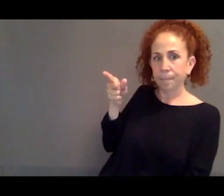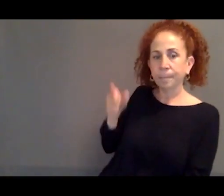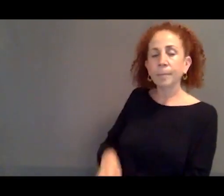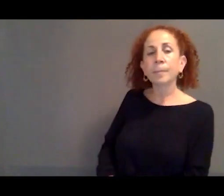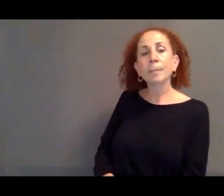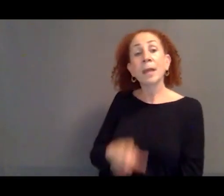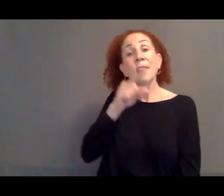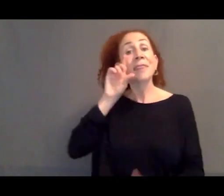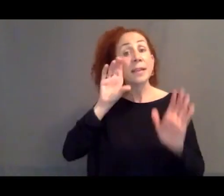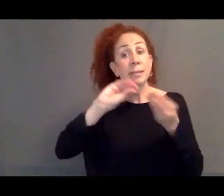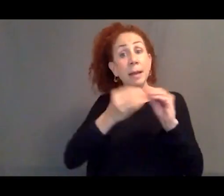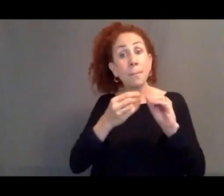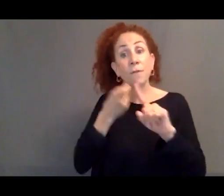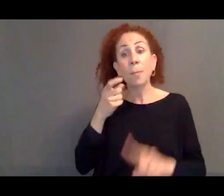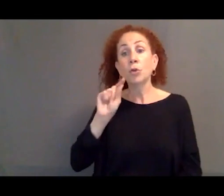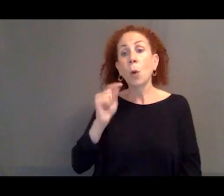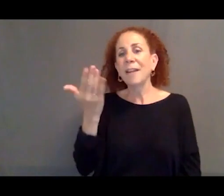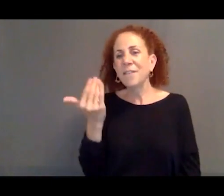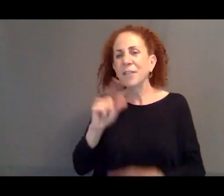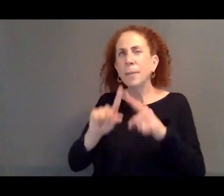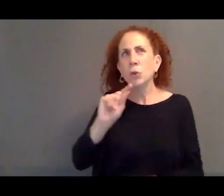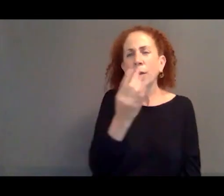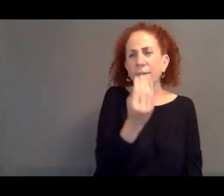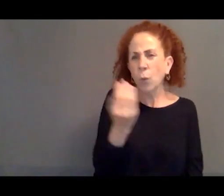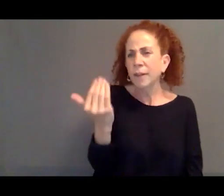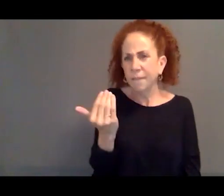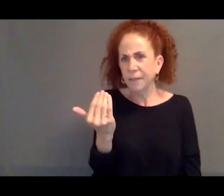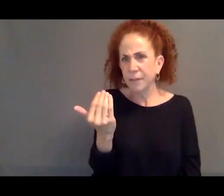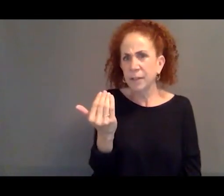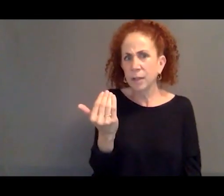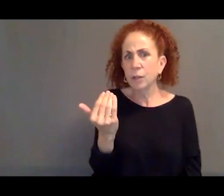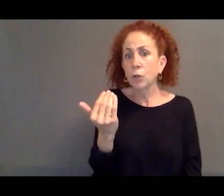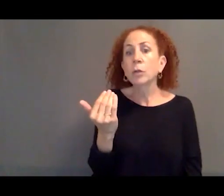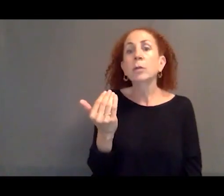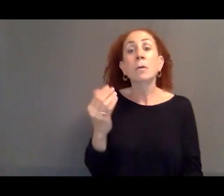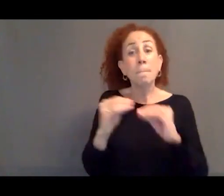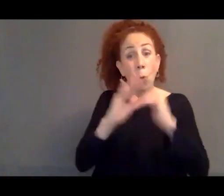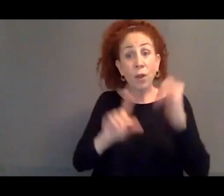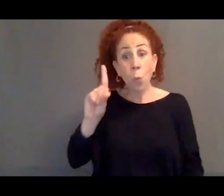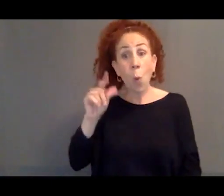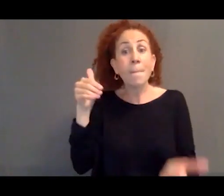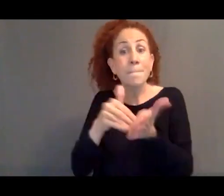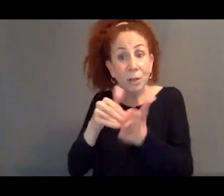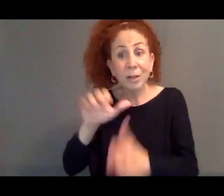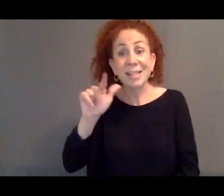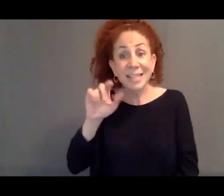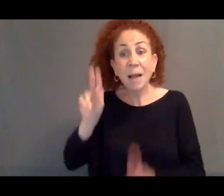from 2015, but between 2014 and 2015, well over a million asylum applications just to Germany alone.